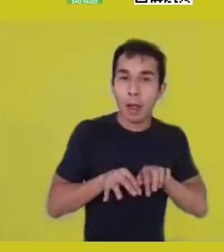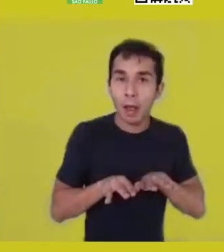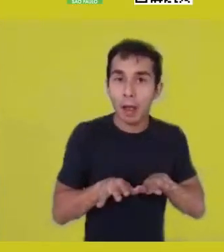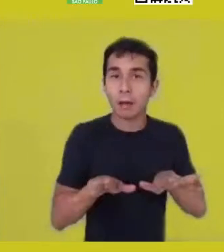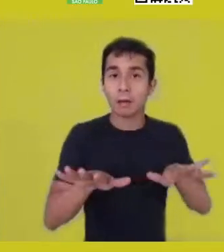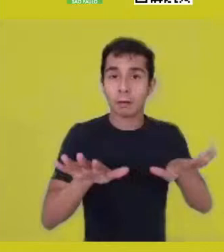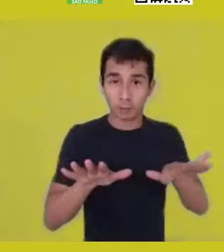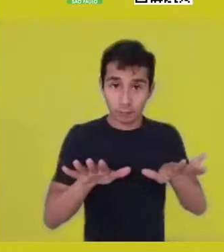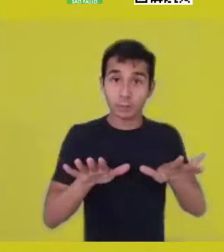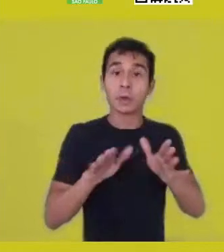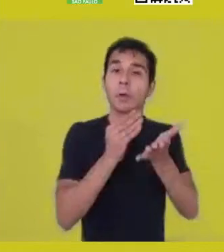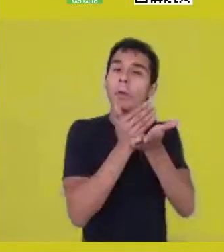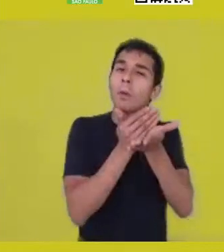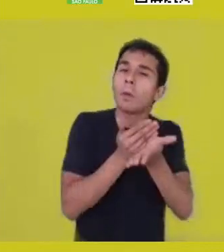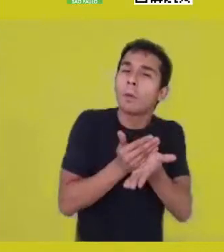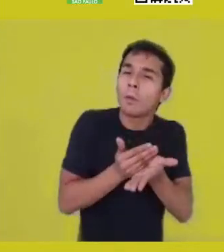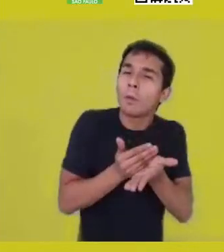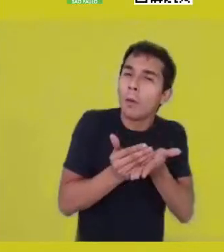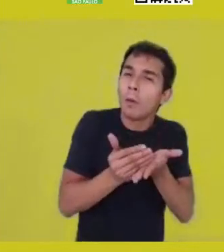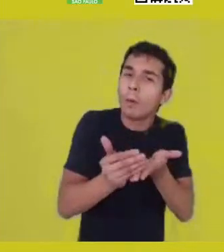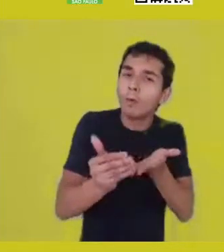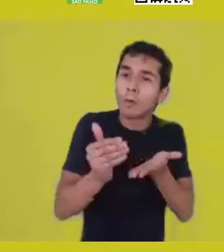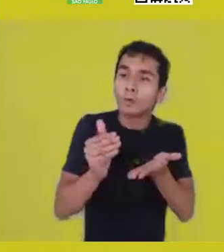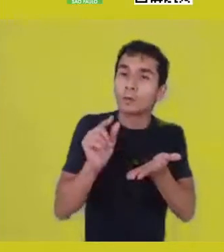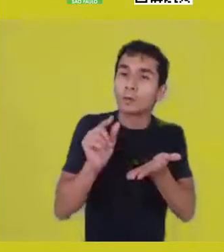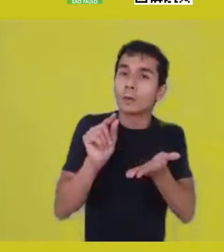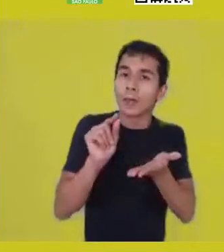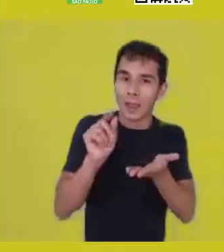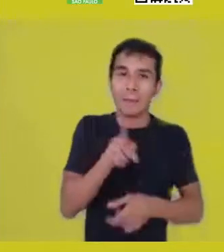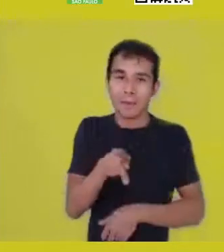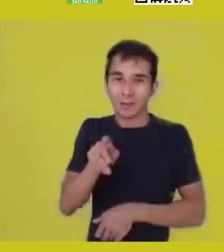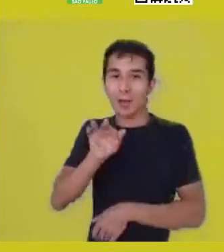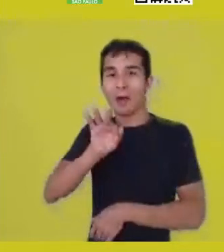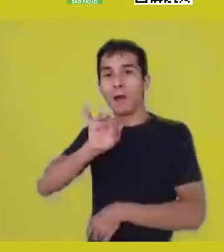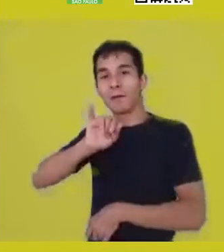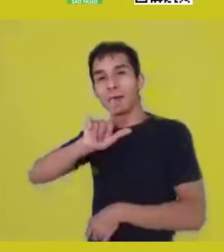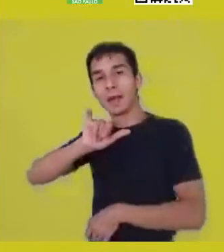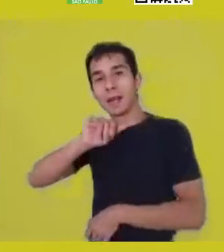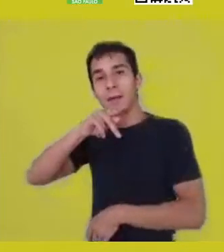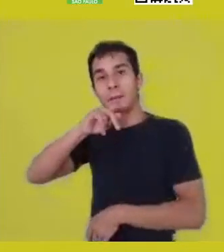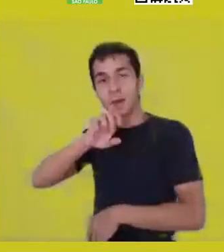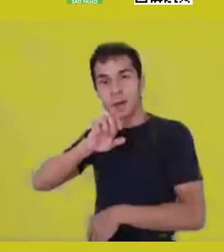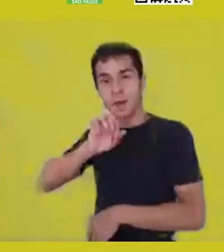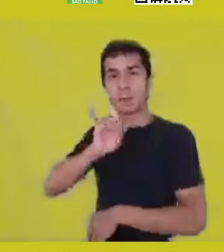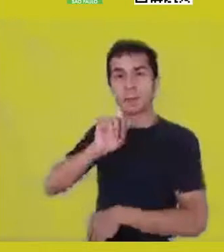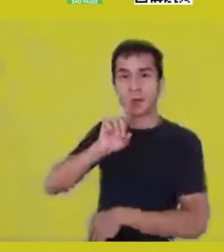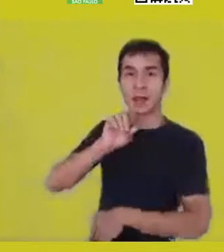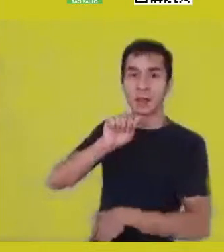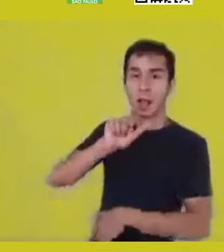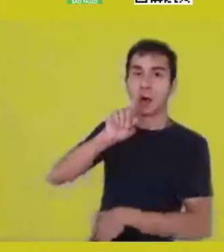or a few clues, as Prof. Felipe Vidal says, last year I was in Luanda teaching about that